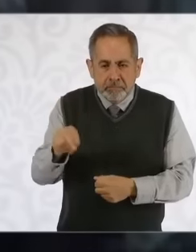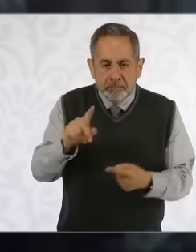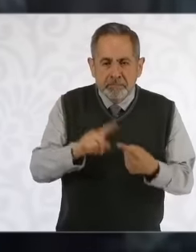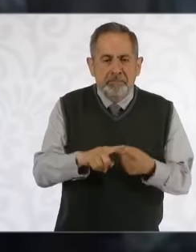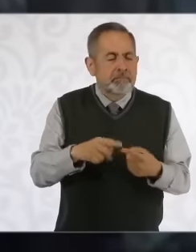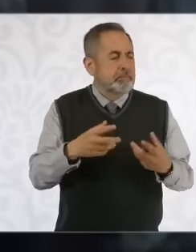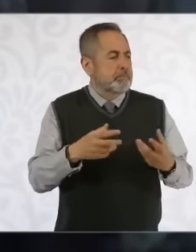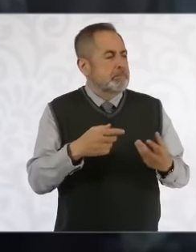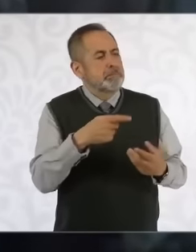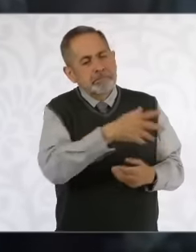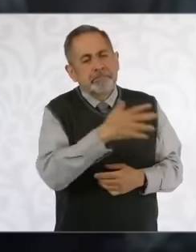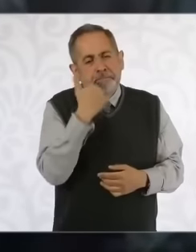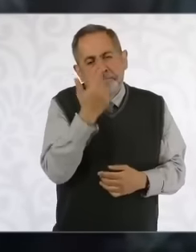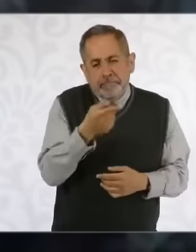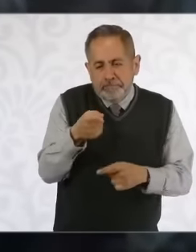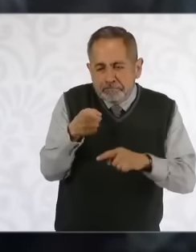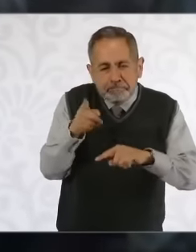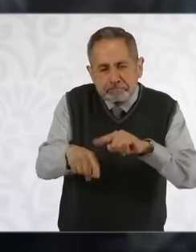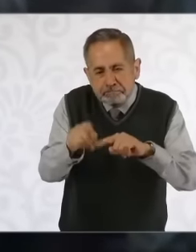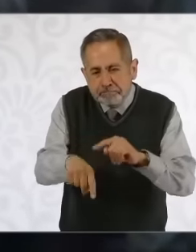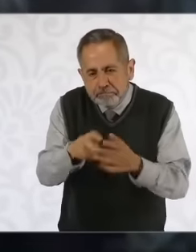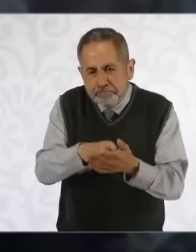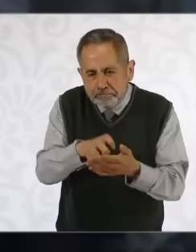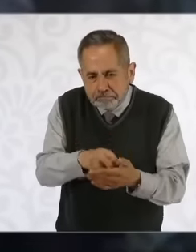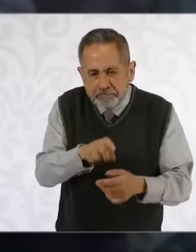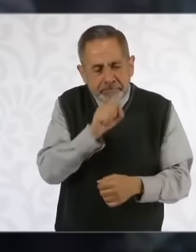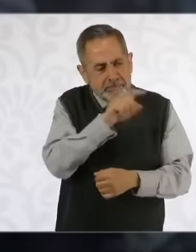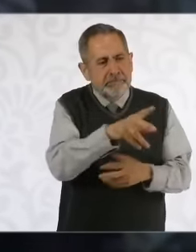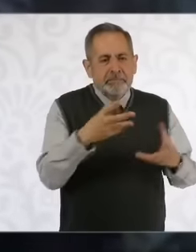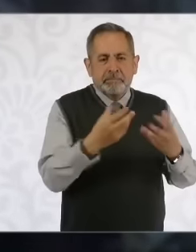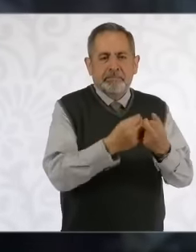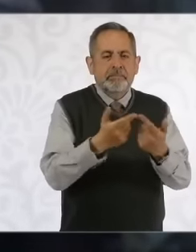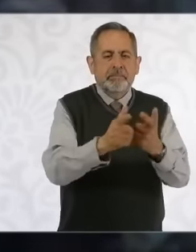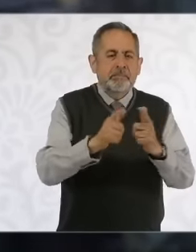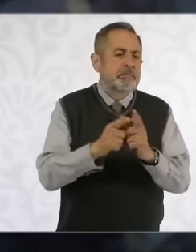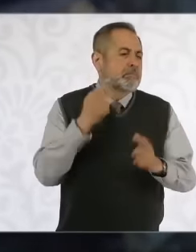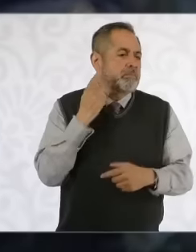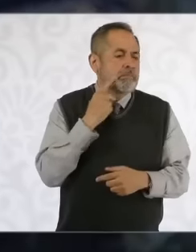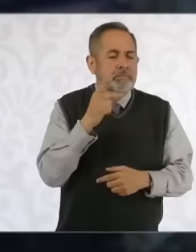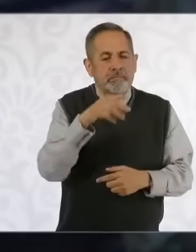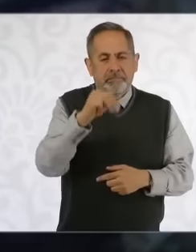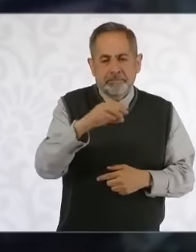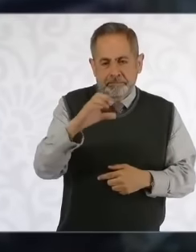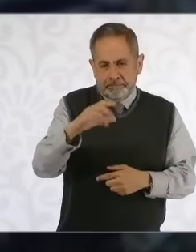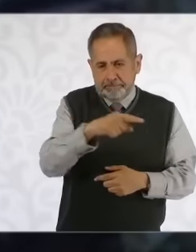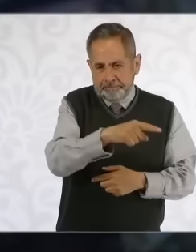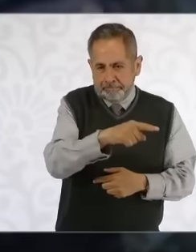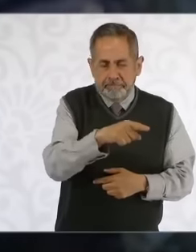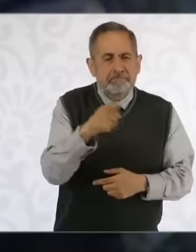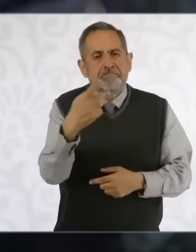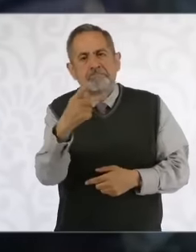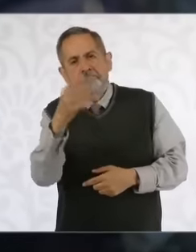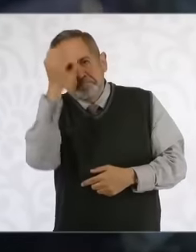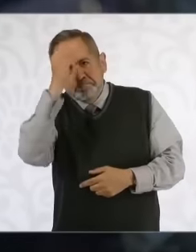and citizen movement know your opinion doctor because there are